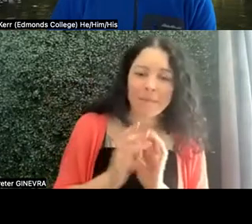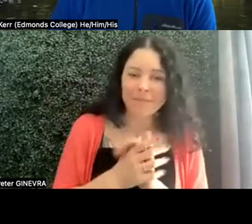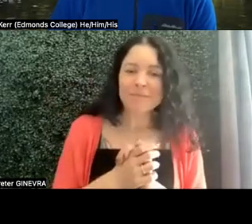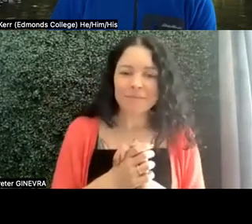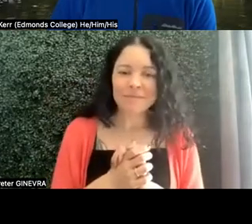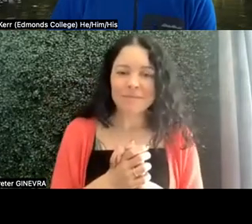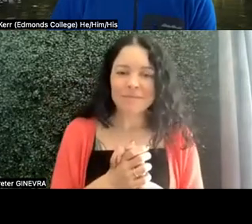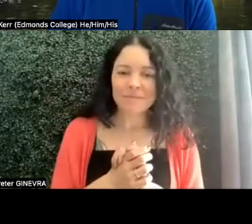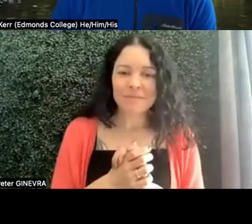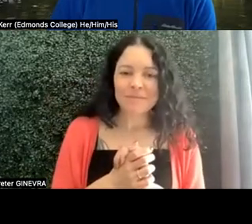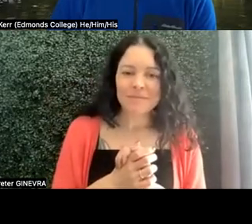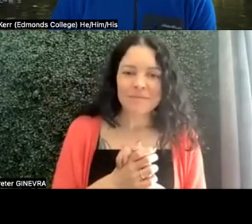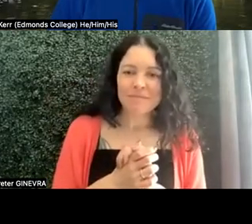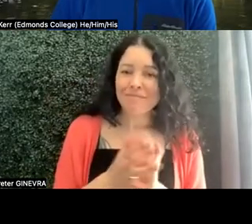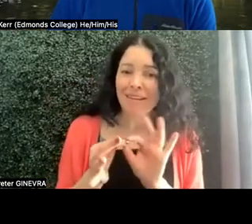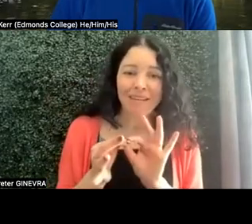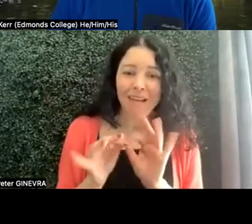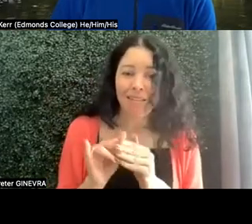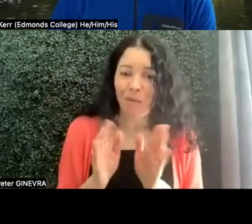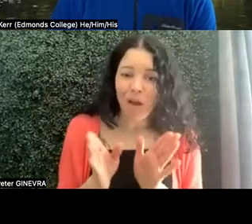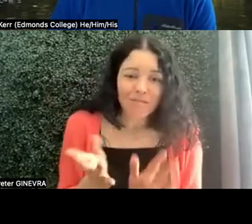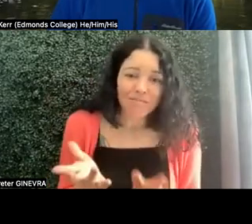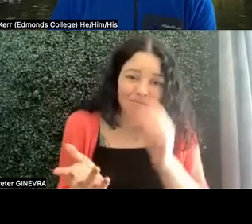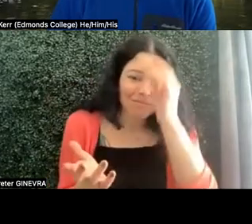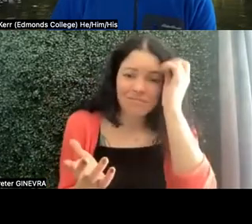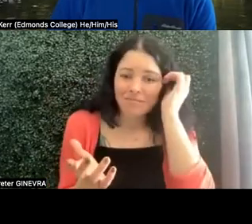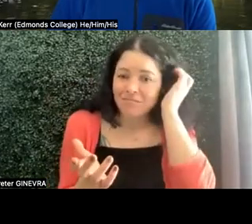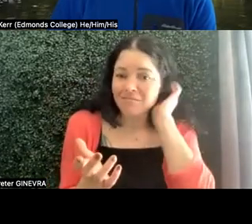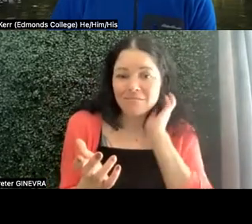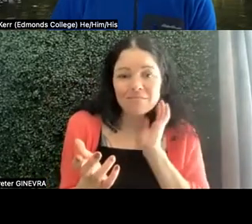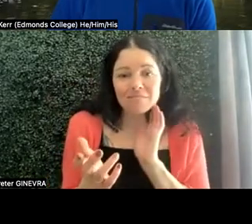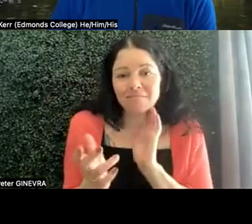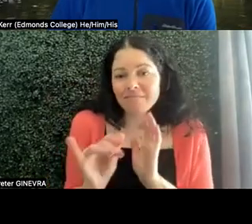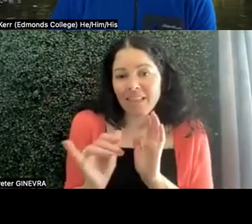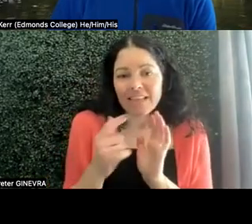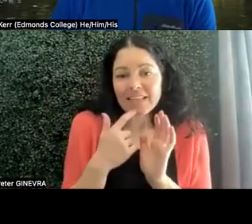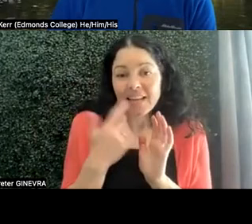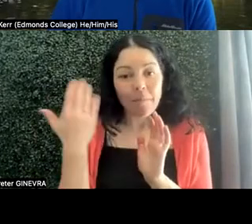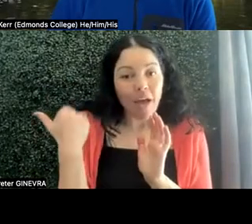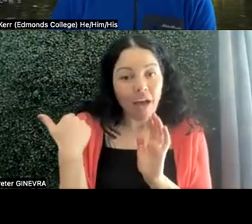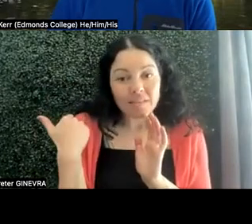and connect that way. Like I said, in the past, it's kind of all been on the student.